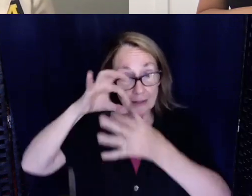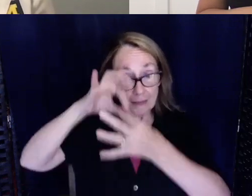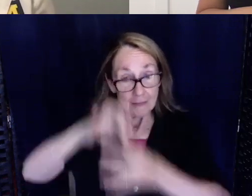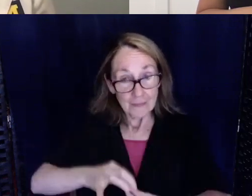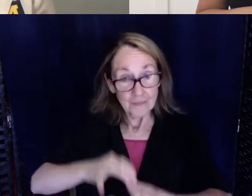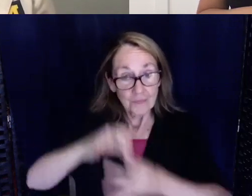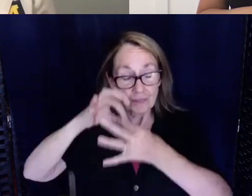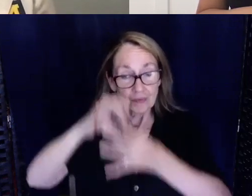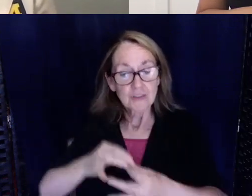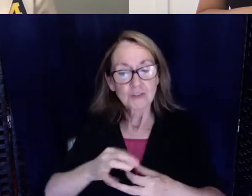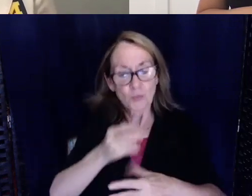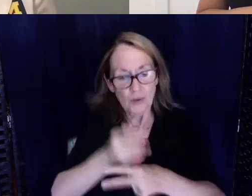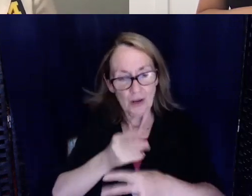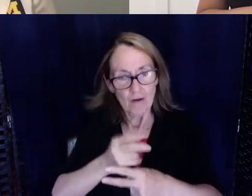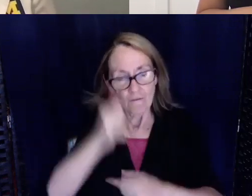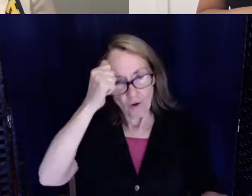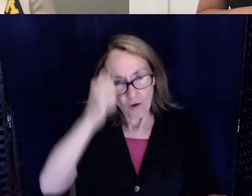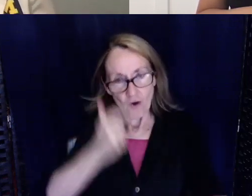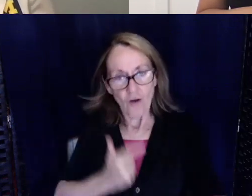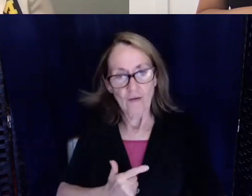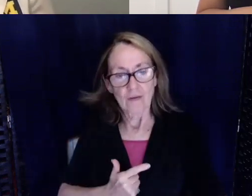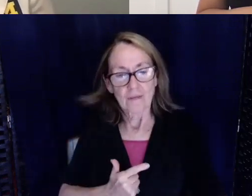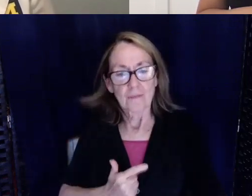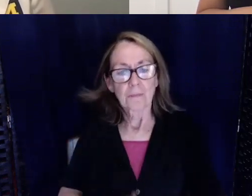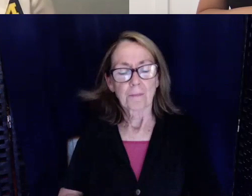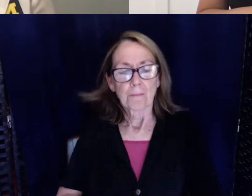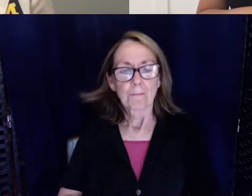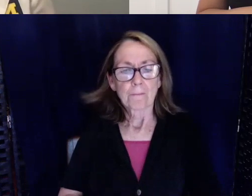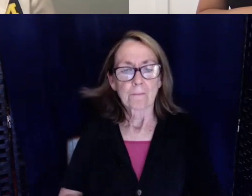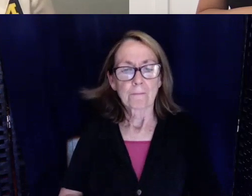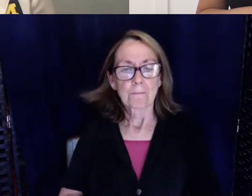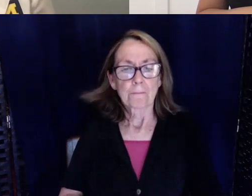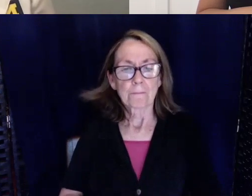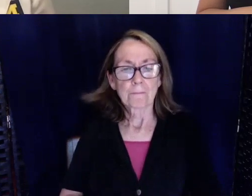those things. Some more advice it's like